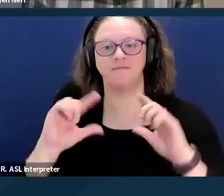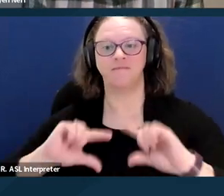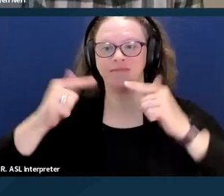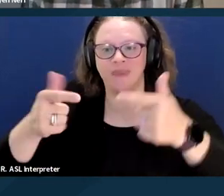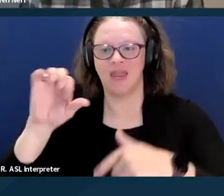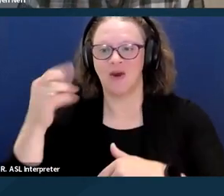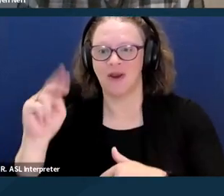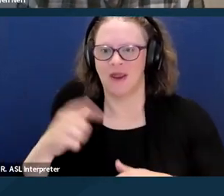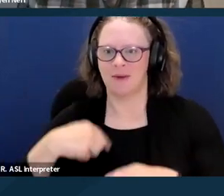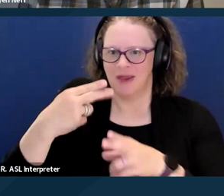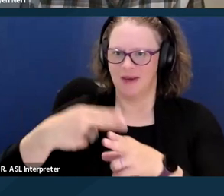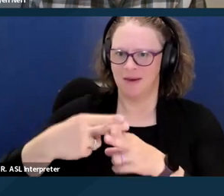I've been a lawyer for about 10 years.